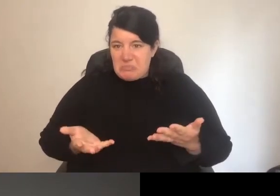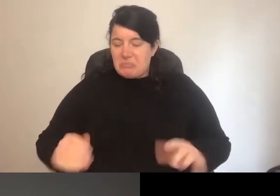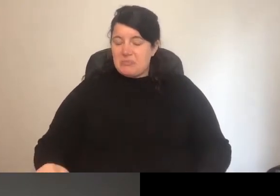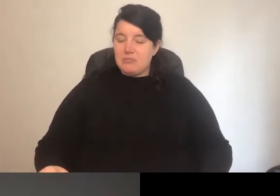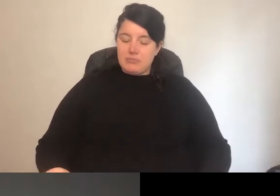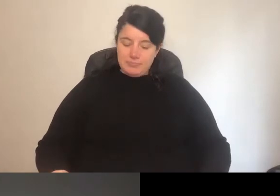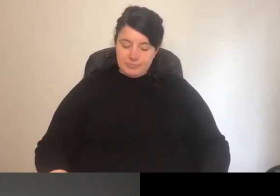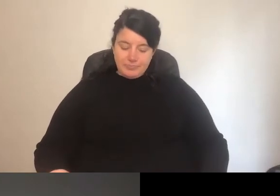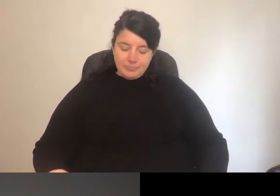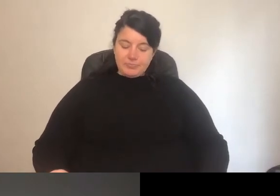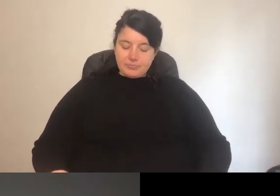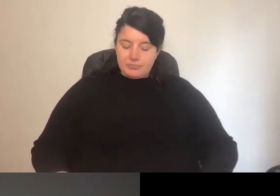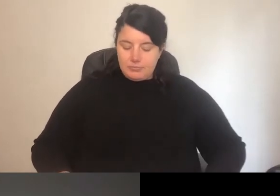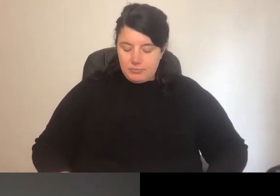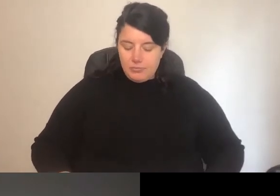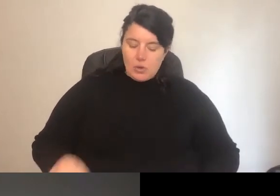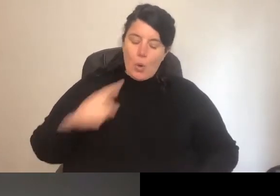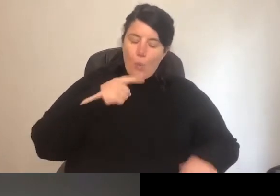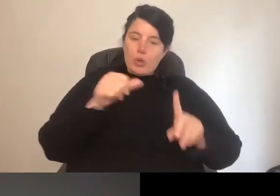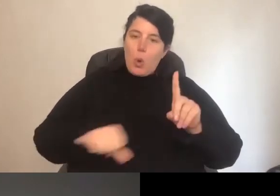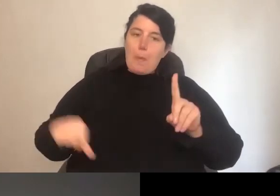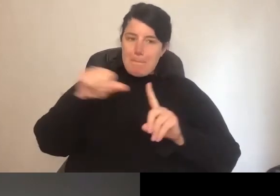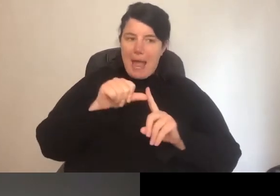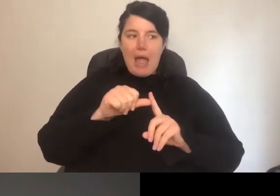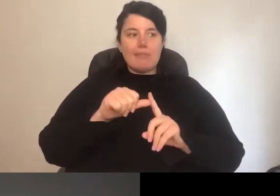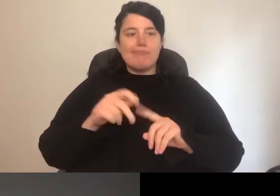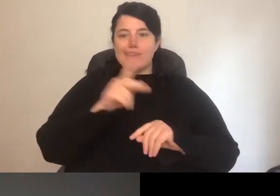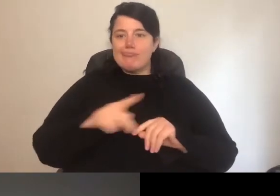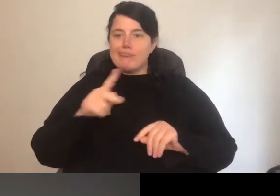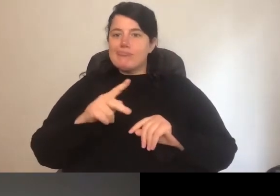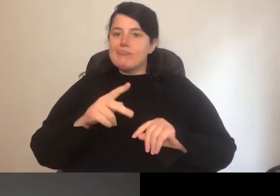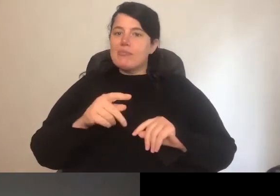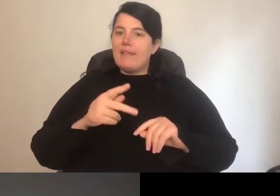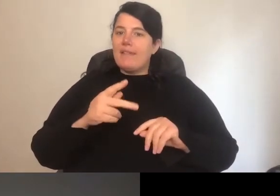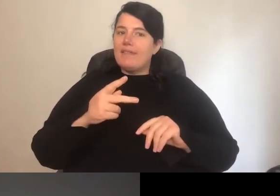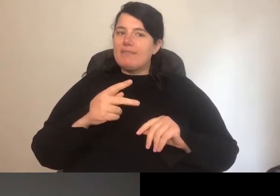would go back to that, revisiting that take stock question, to work